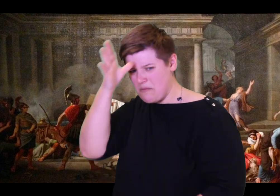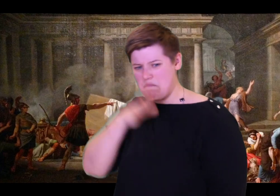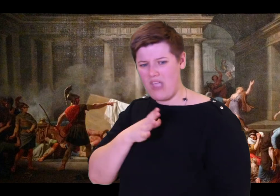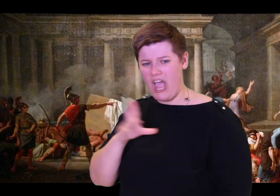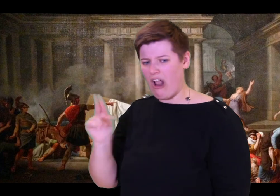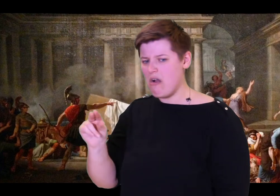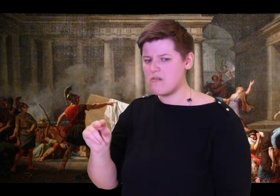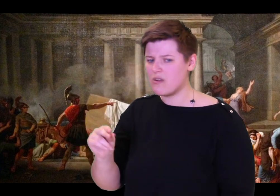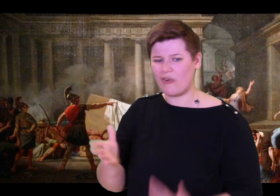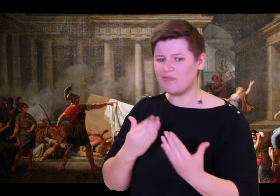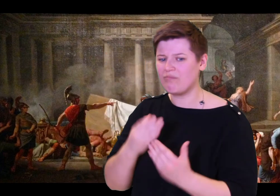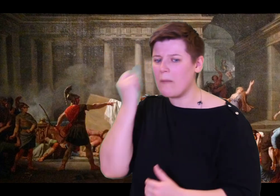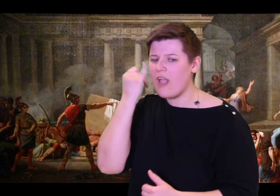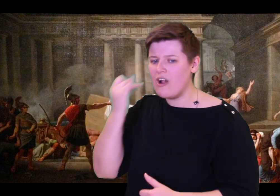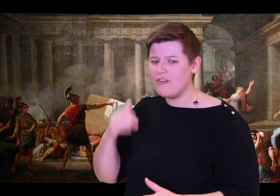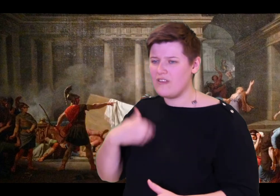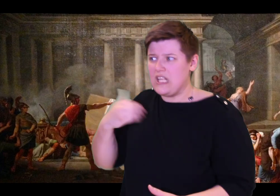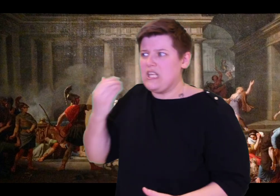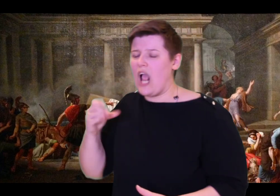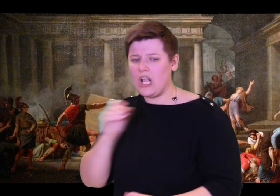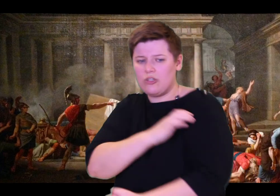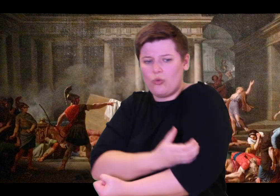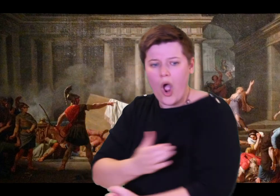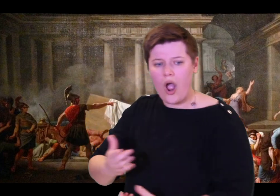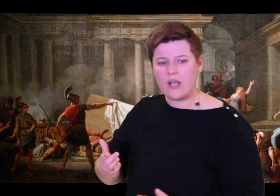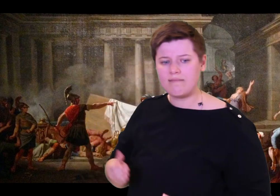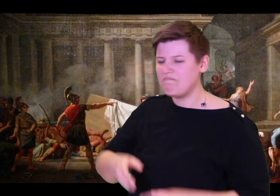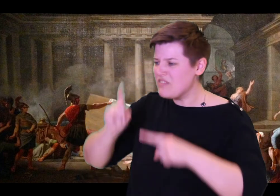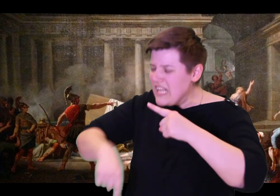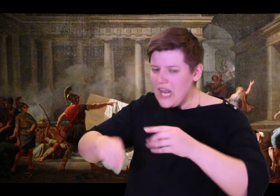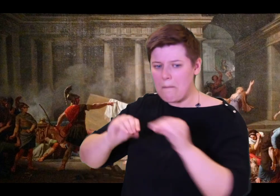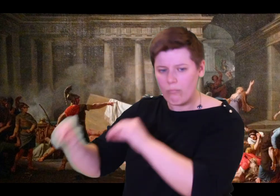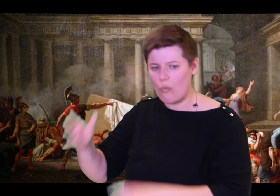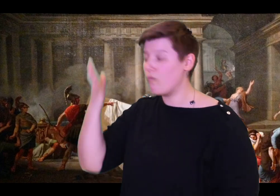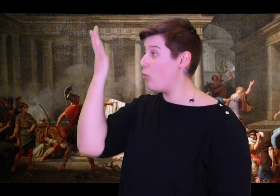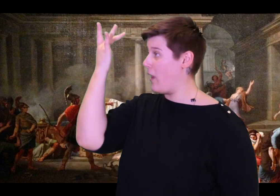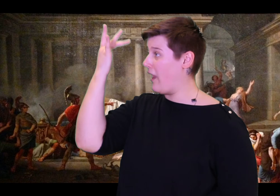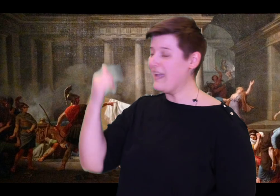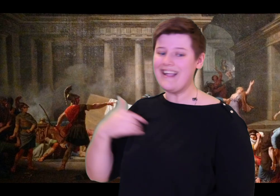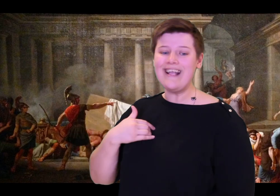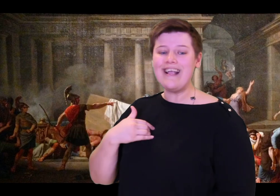like this the day your long oars sailed away from Ithaca. Now, Eurycleia, make